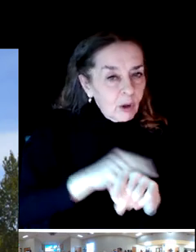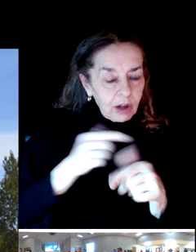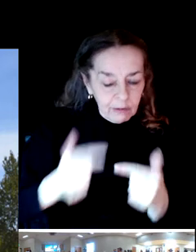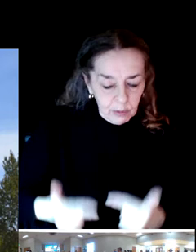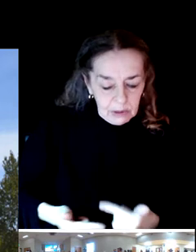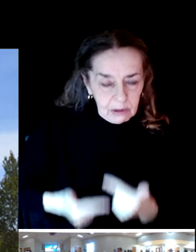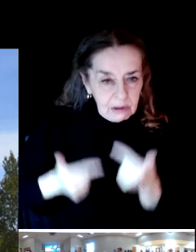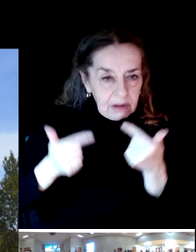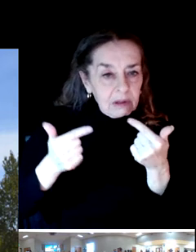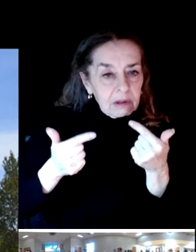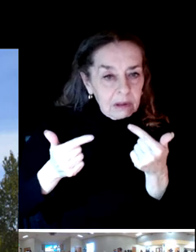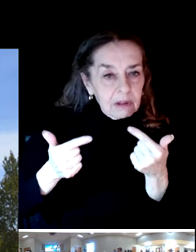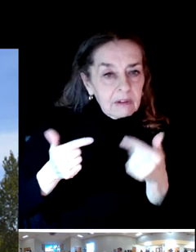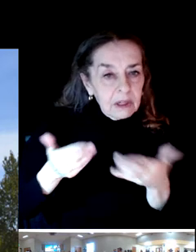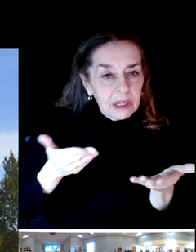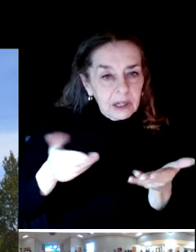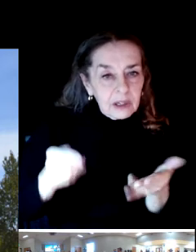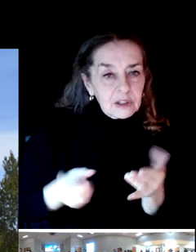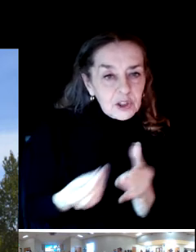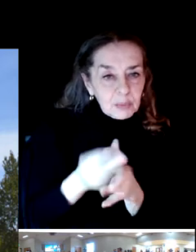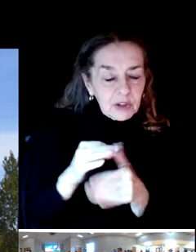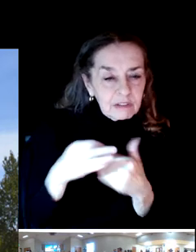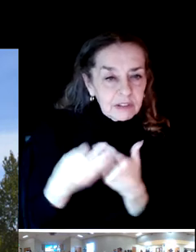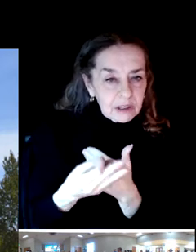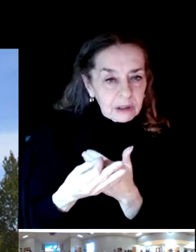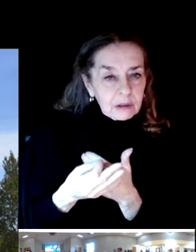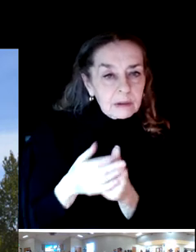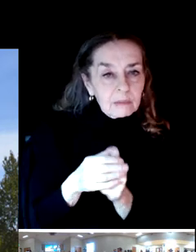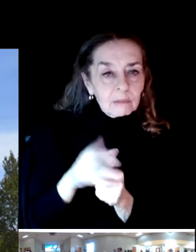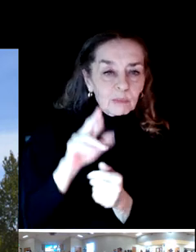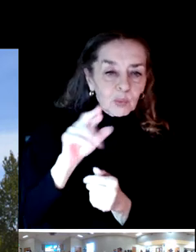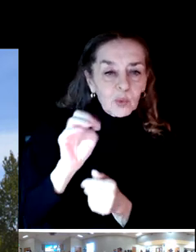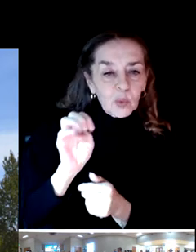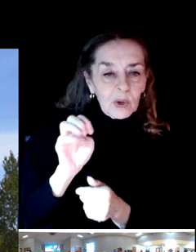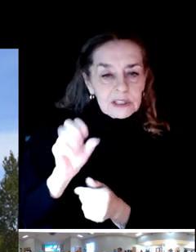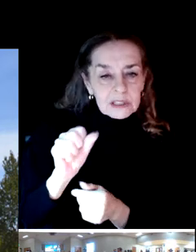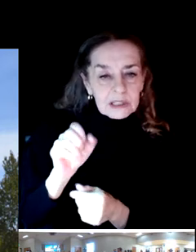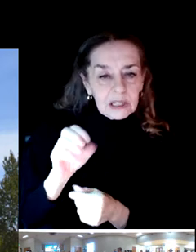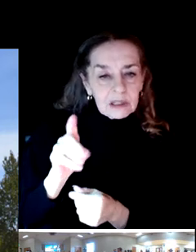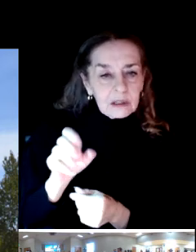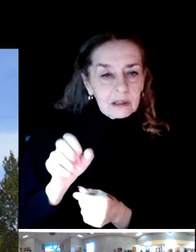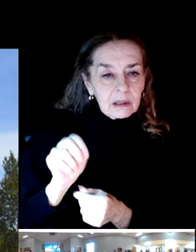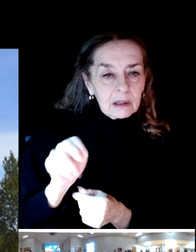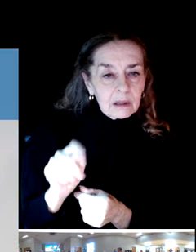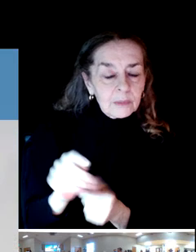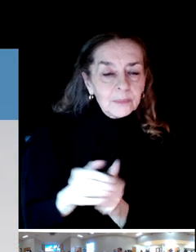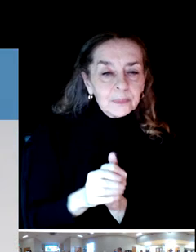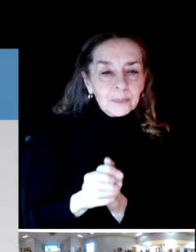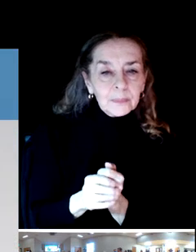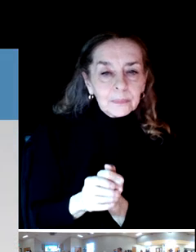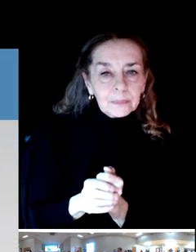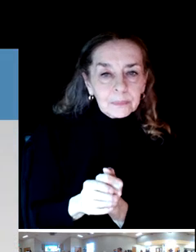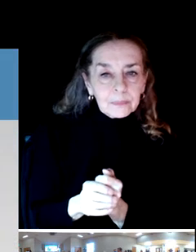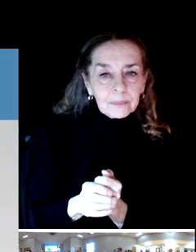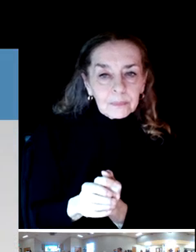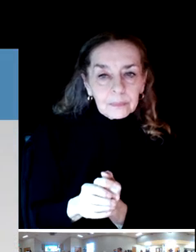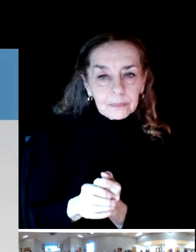of the resident within the district, community member.